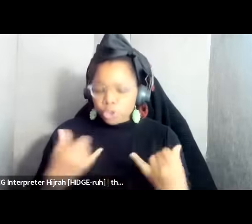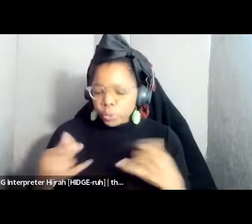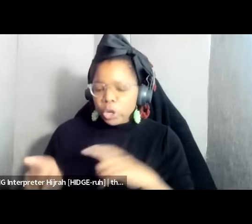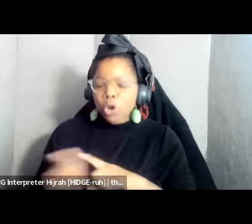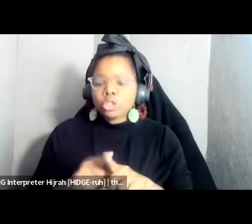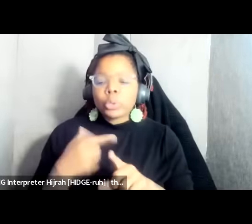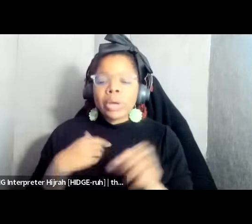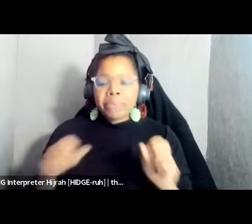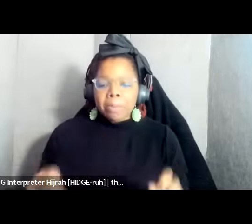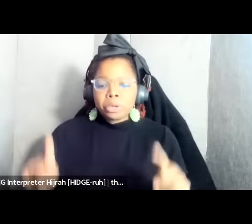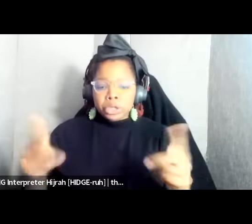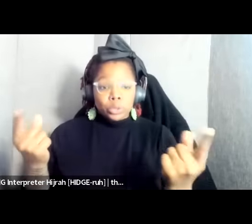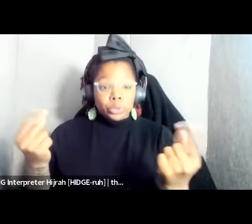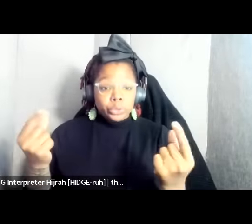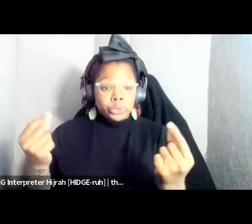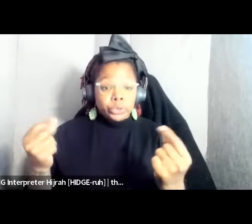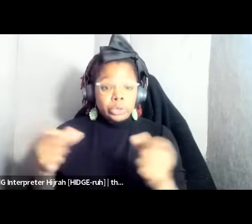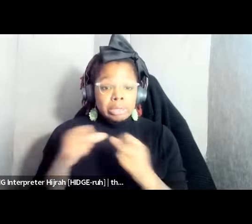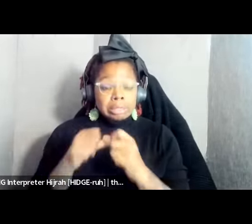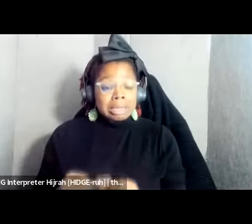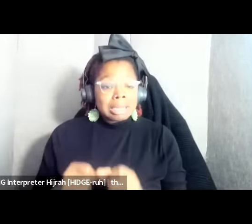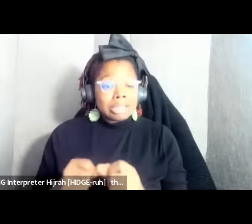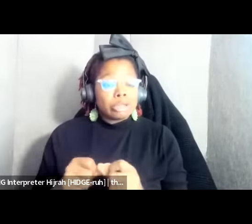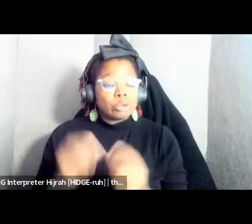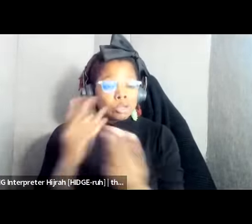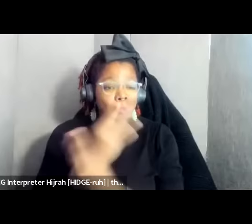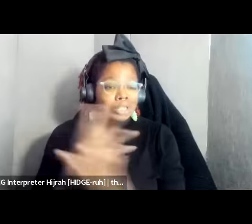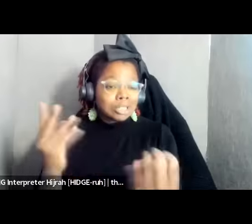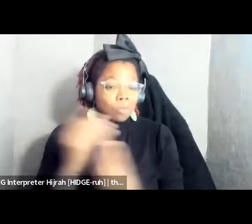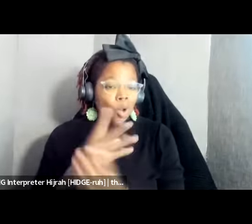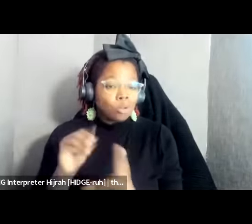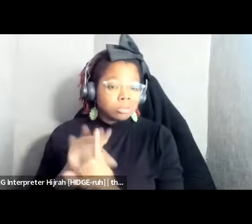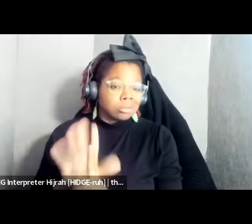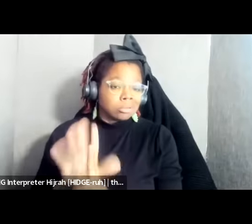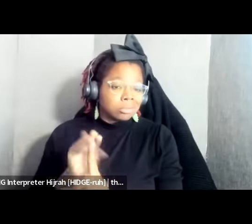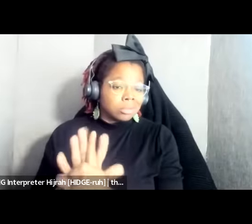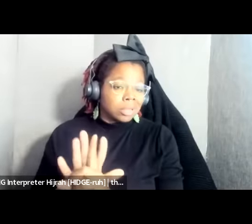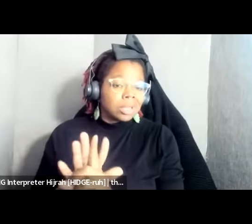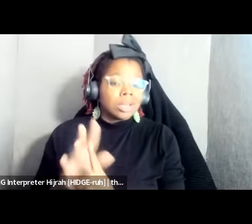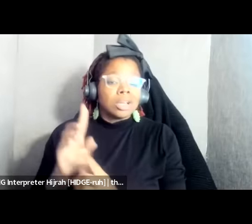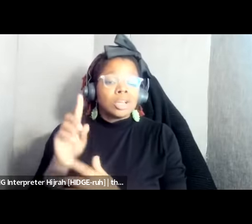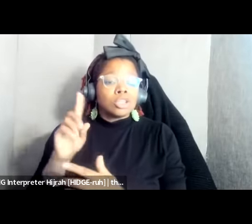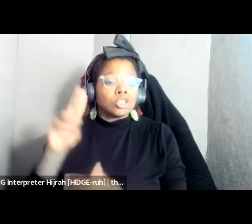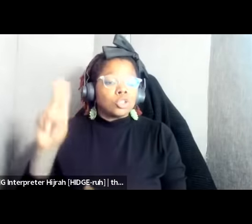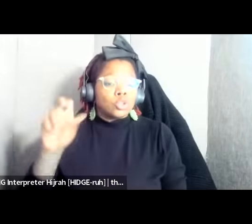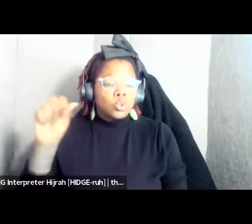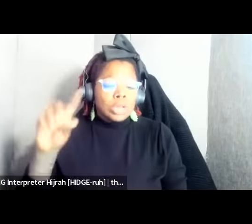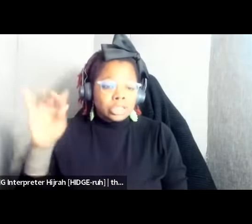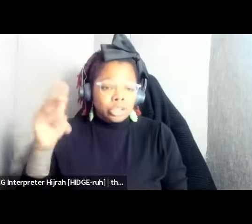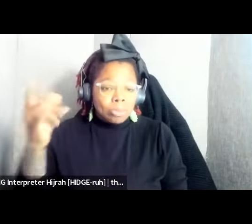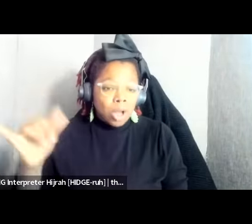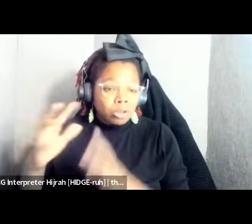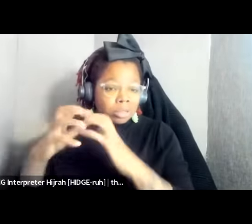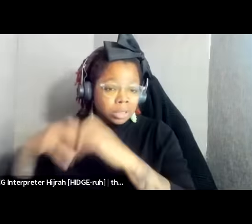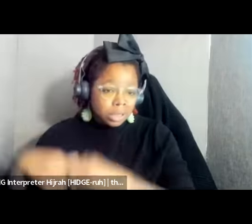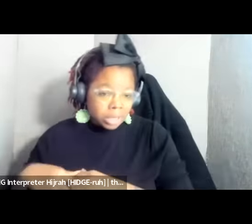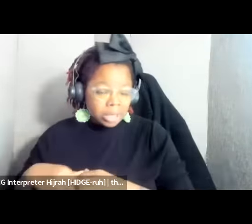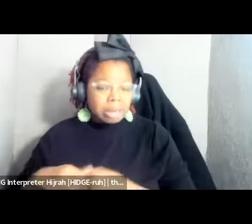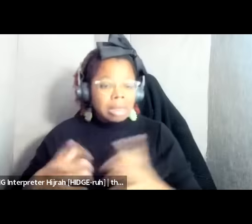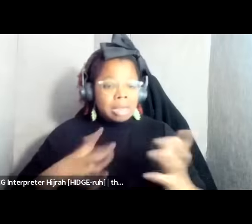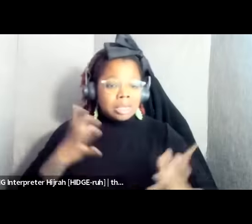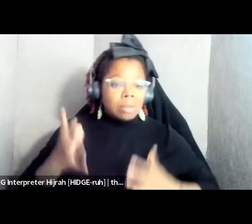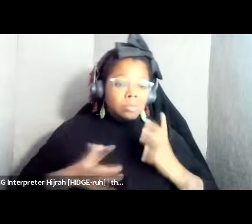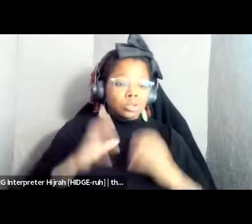is to continue to expose um the cracks of the US democracy and the Bazi democracy um and really set